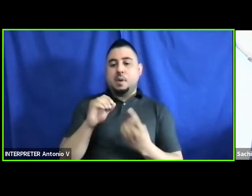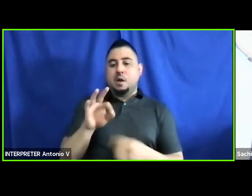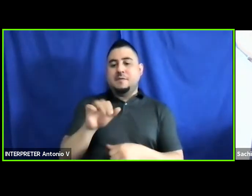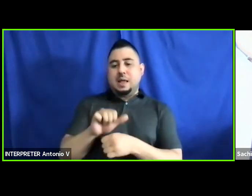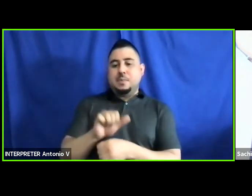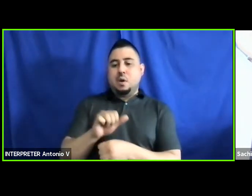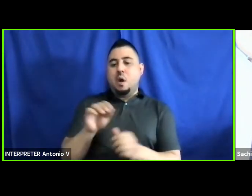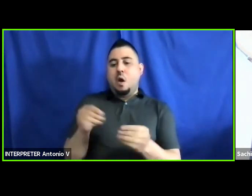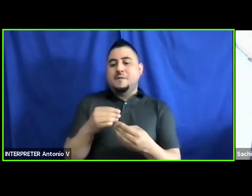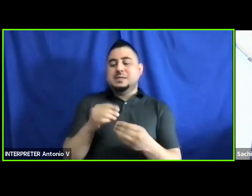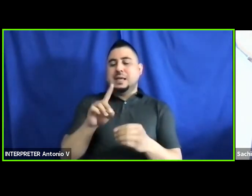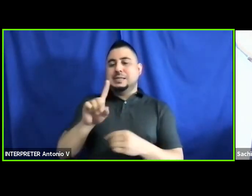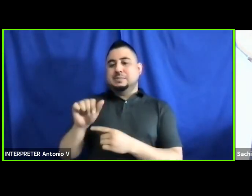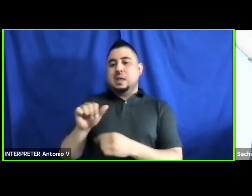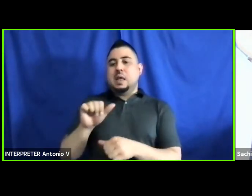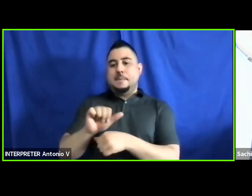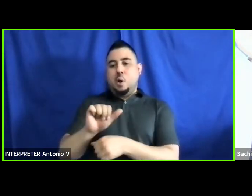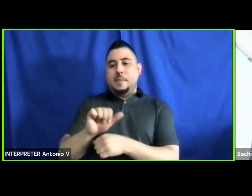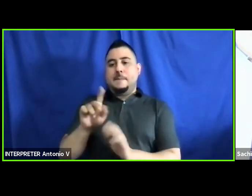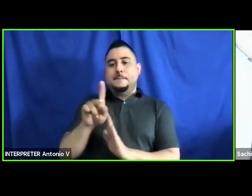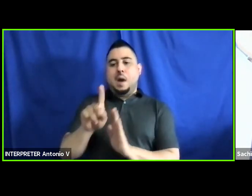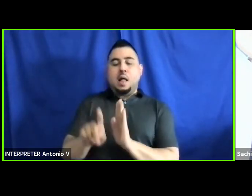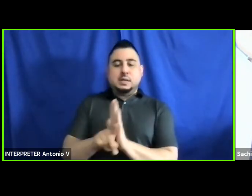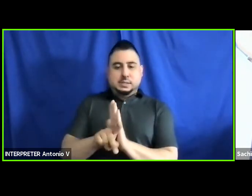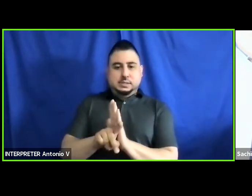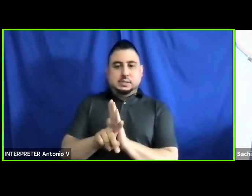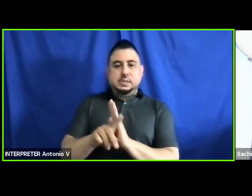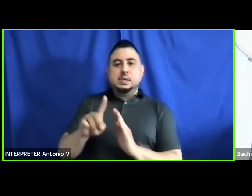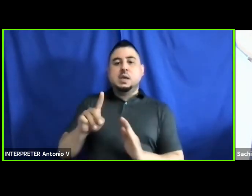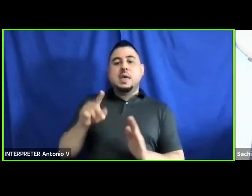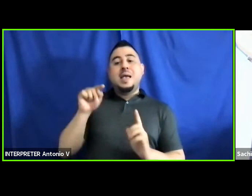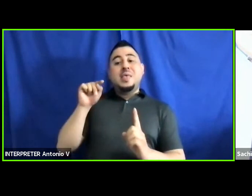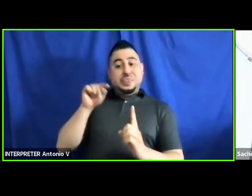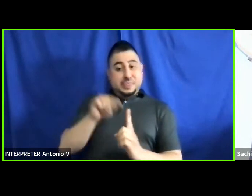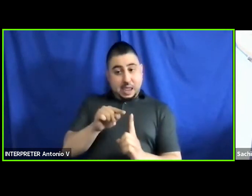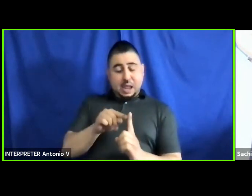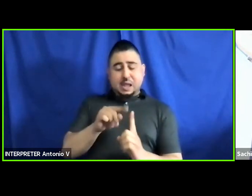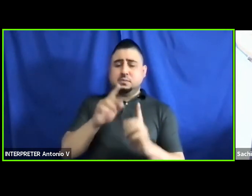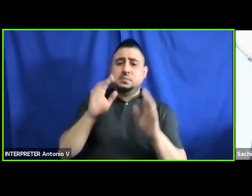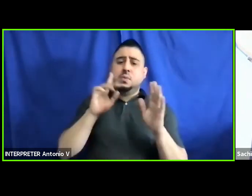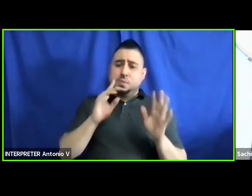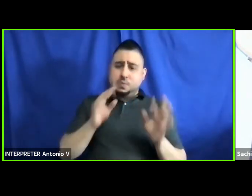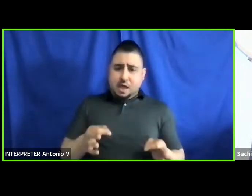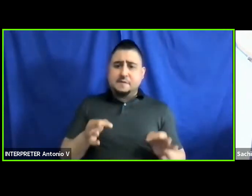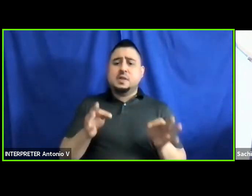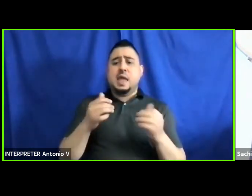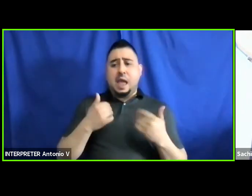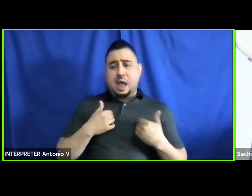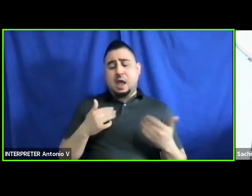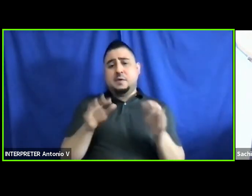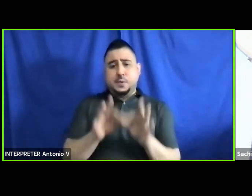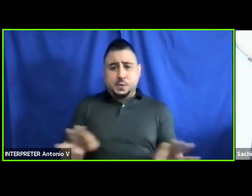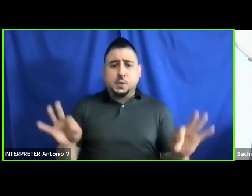employment policy. Who, who has definitely played a significant role that, so that we